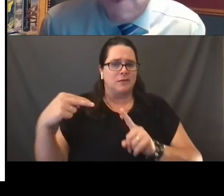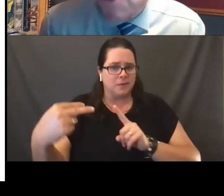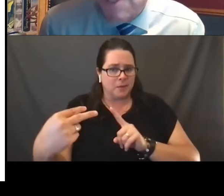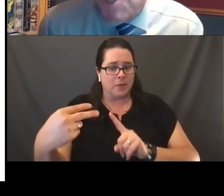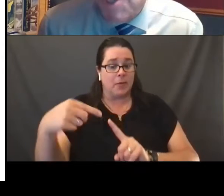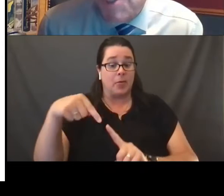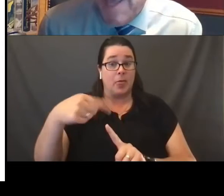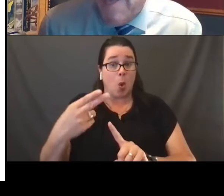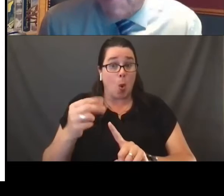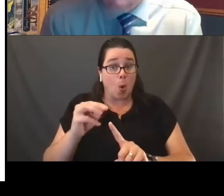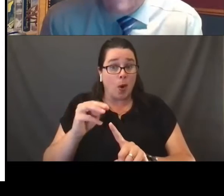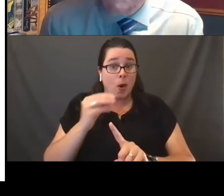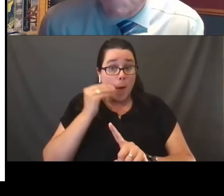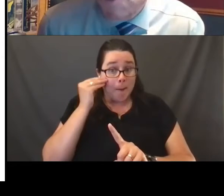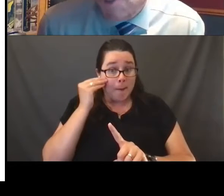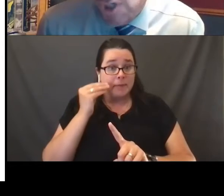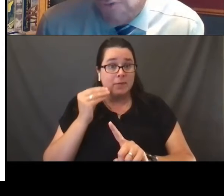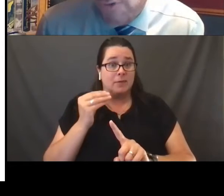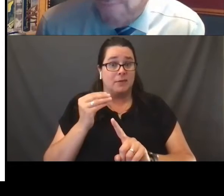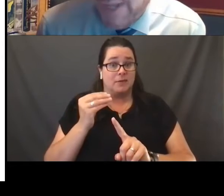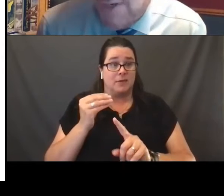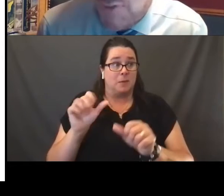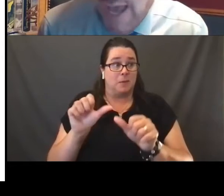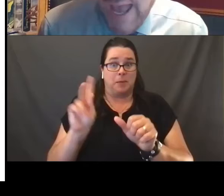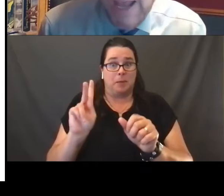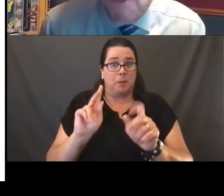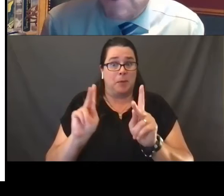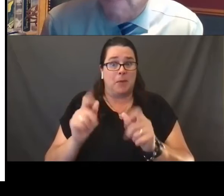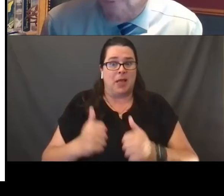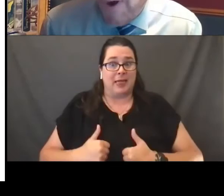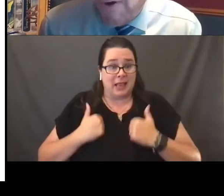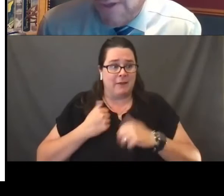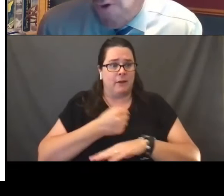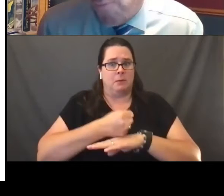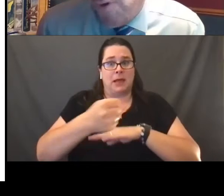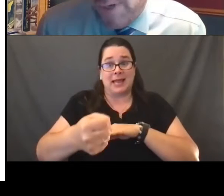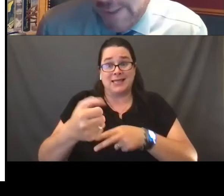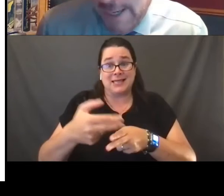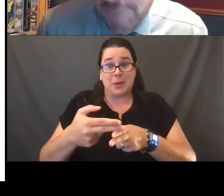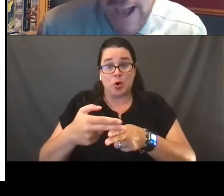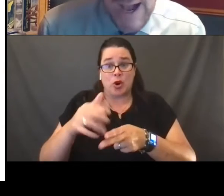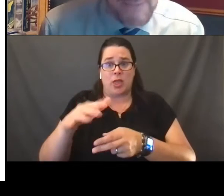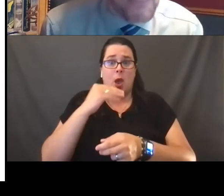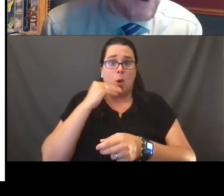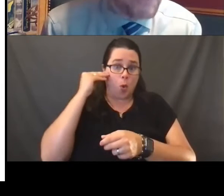the residences, the settings in which children are placed, either temporarily or permanently,